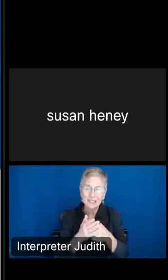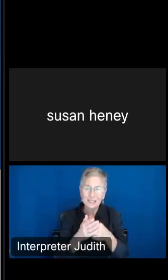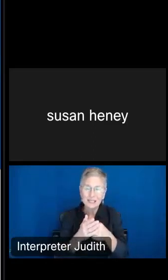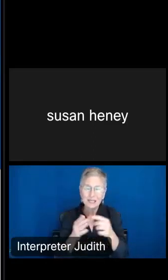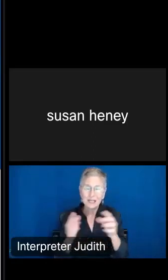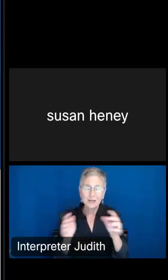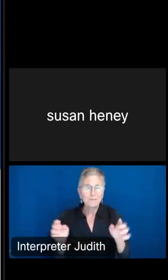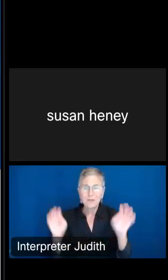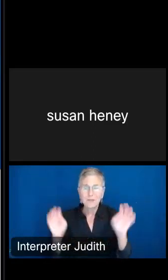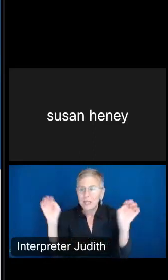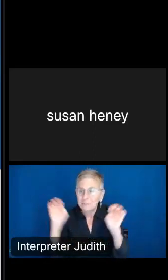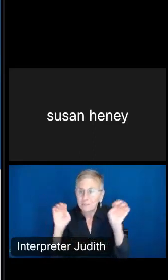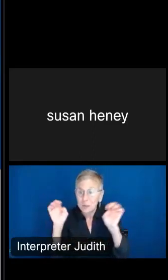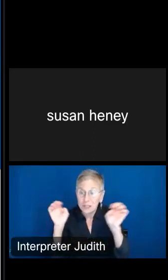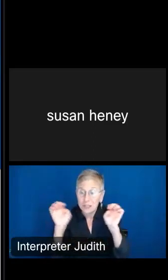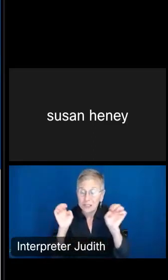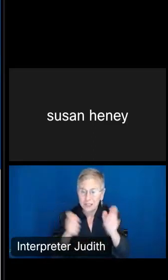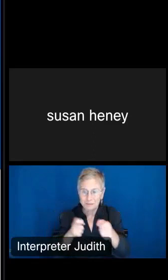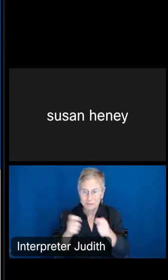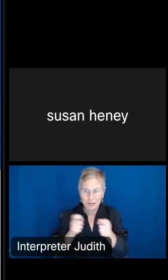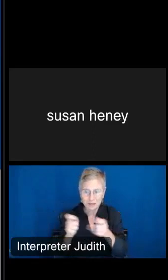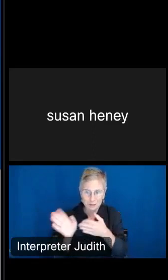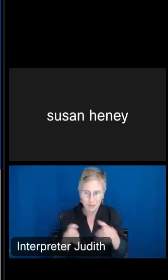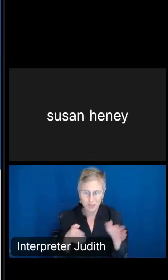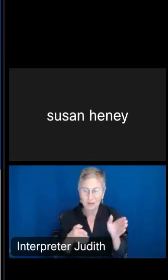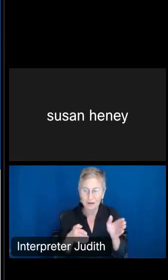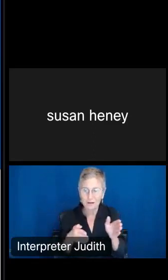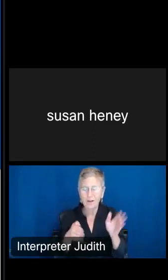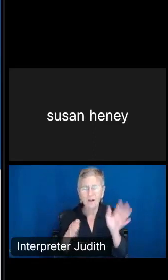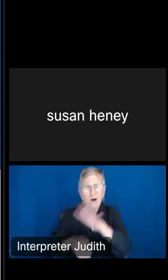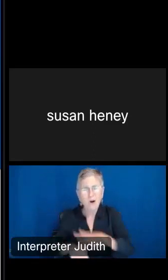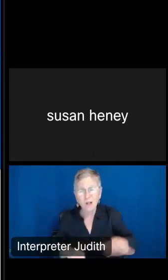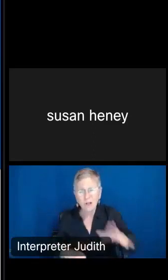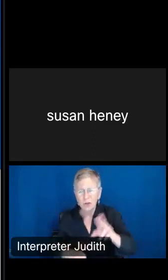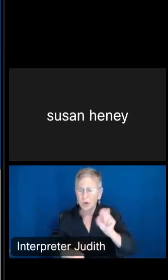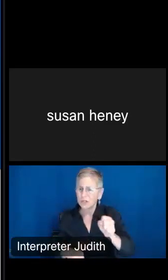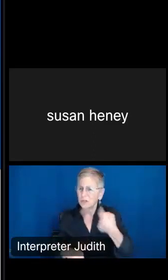because as we all know, we all, throughout the country, can experience a natural disaster